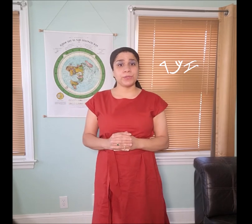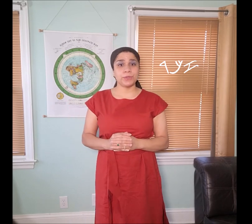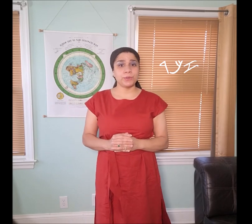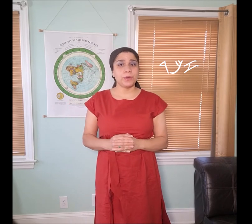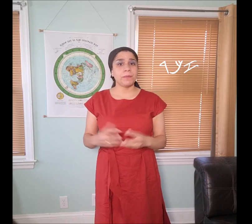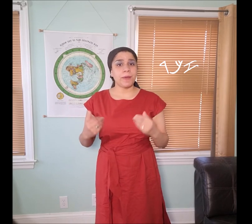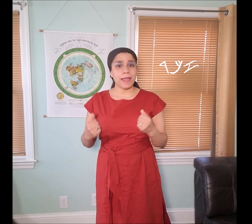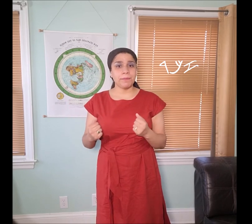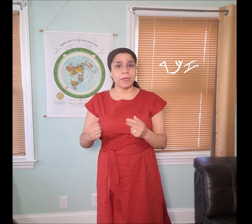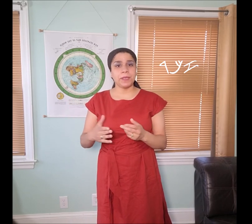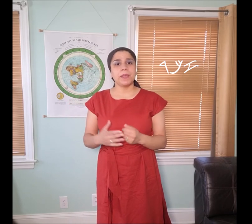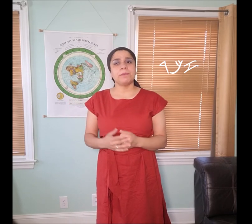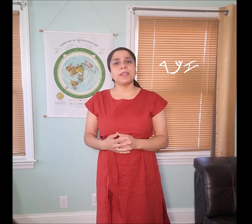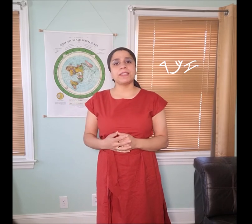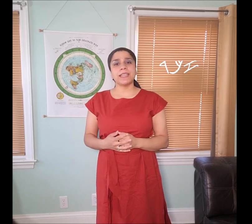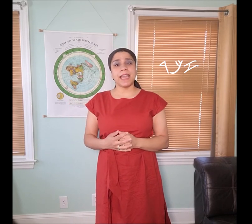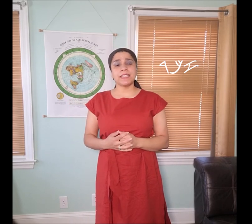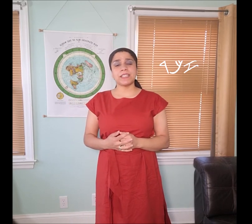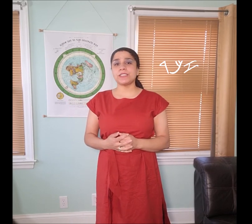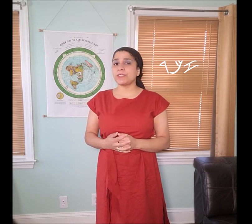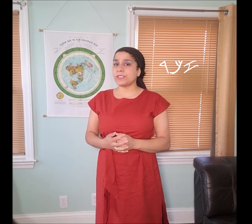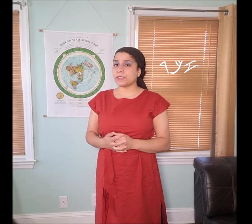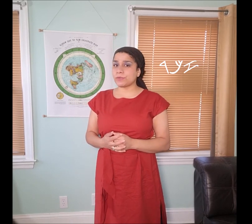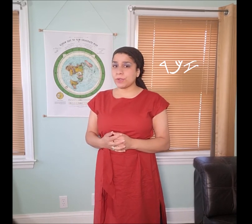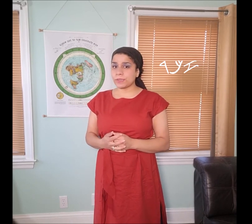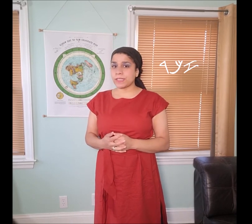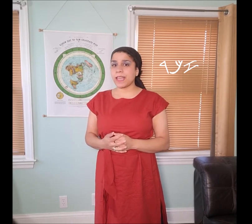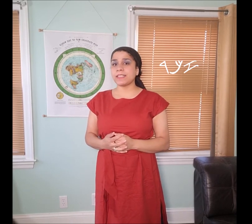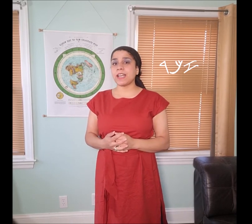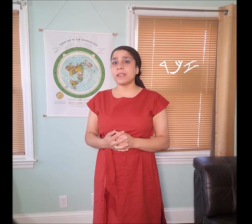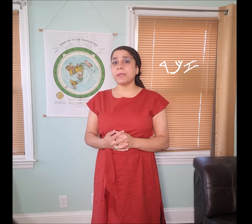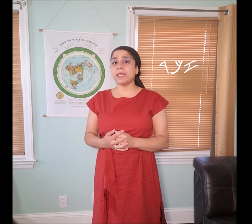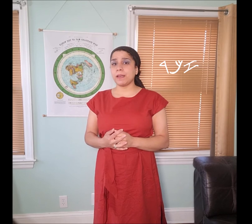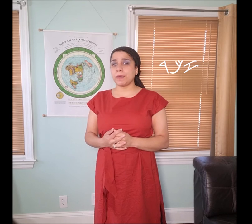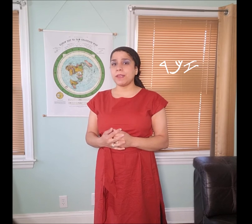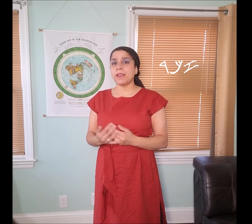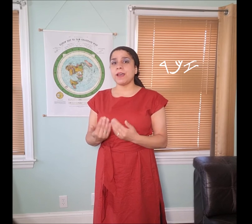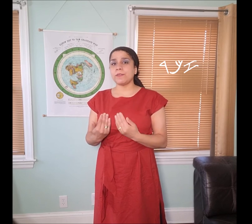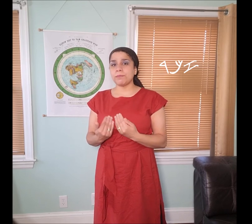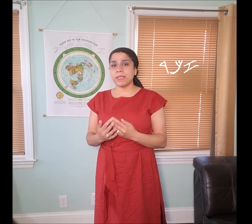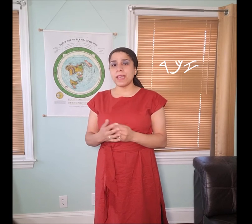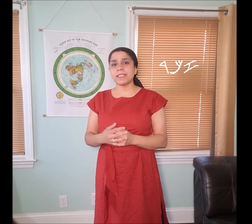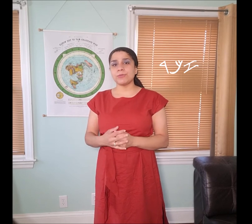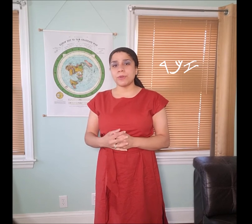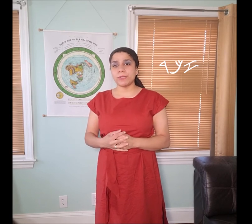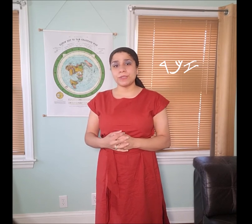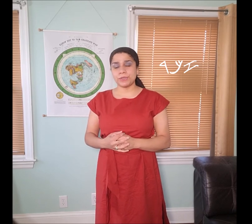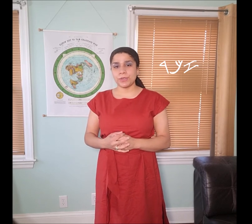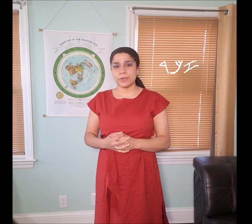you by me because the hand gesture is lewd and it's unbecoming of me as a woman to show you.